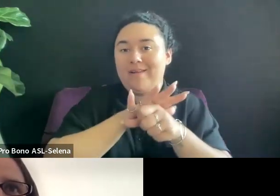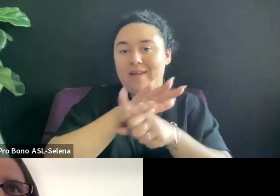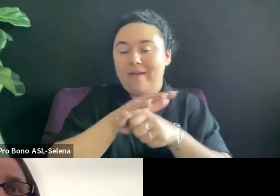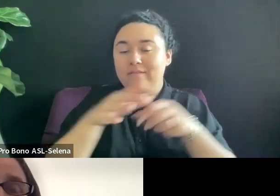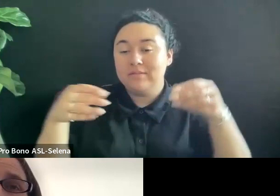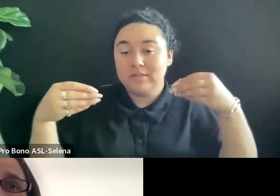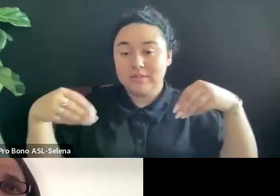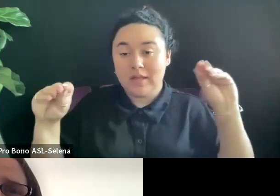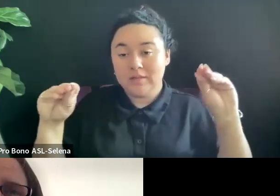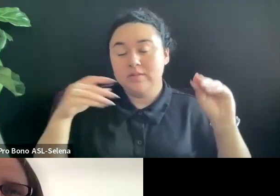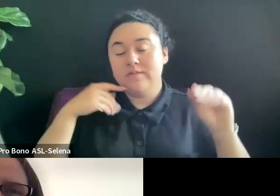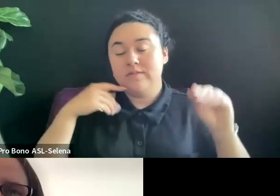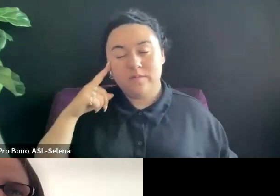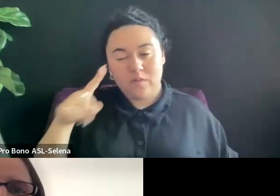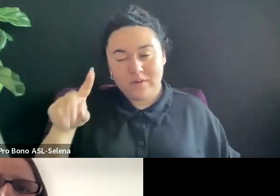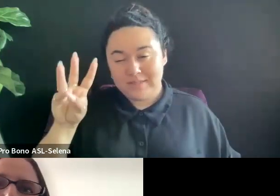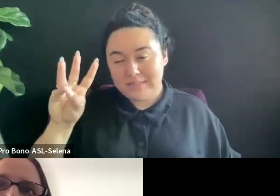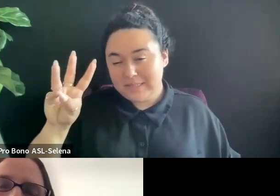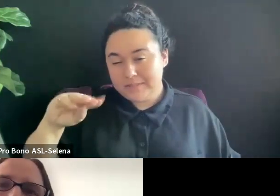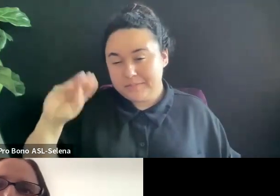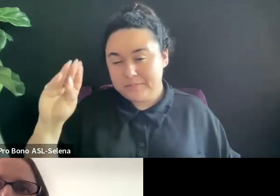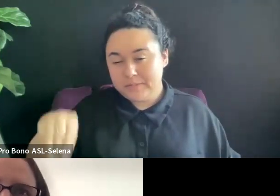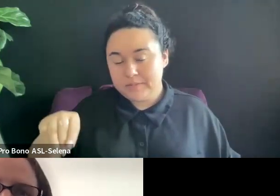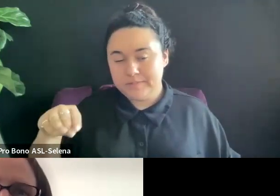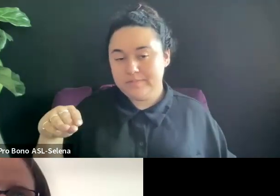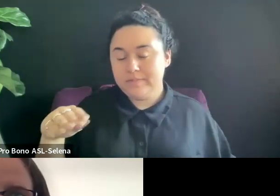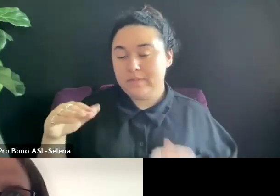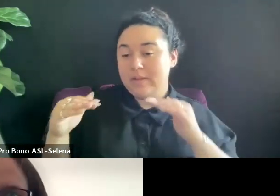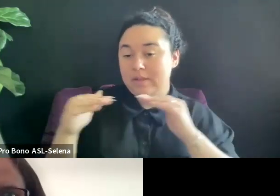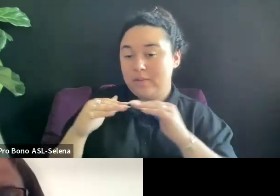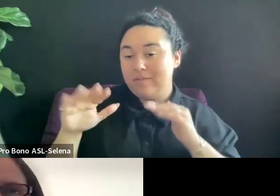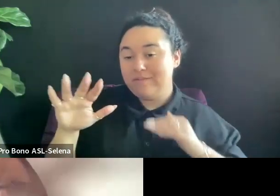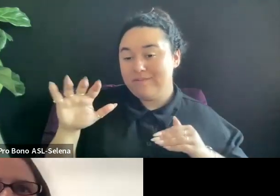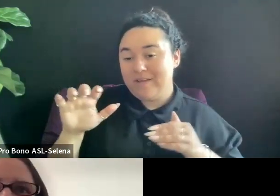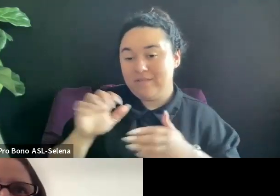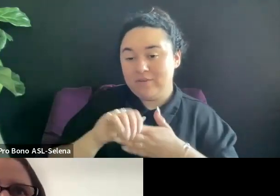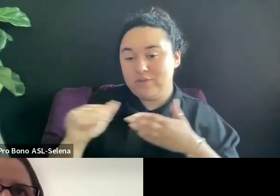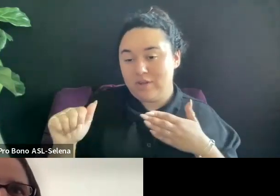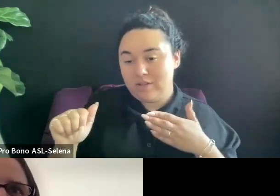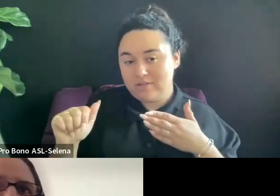EQUALING $500 IN ORDER TO GET ANY SORT OF ROYALTIES.